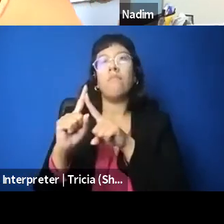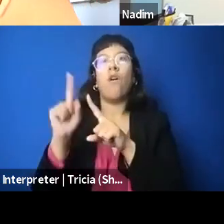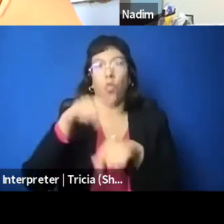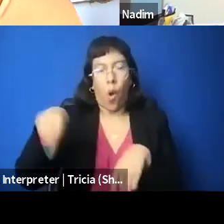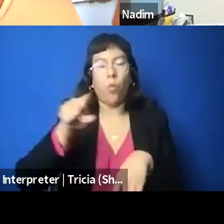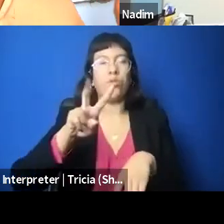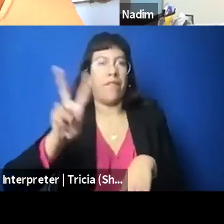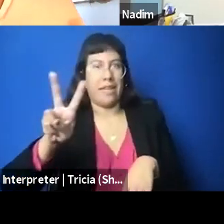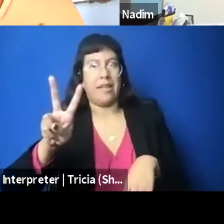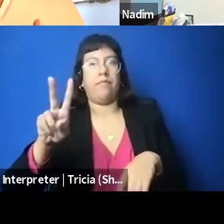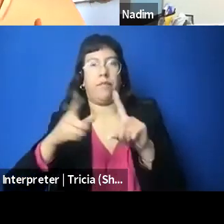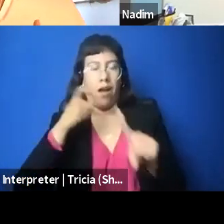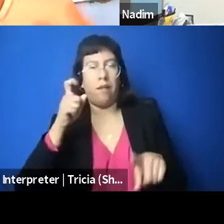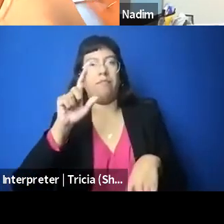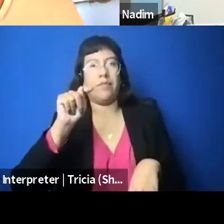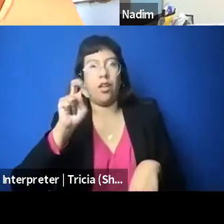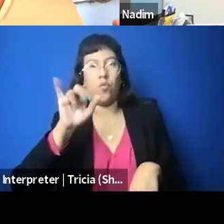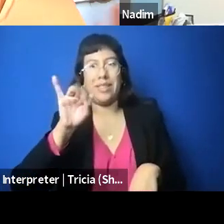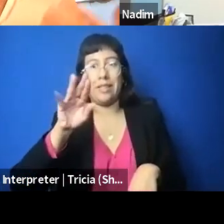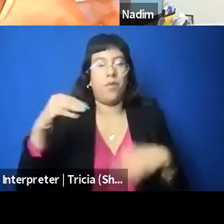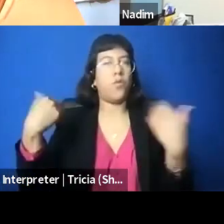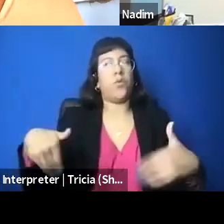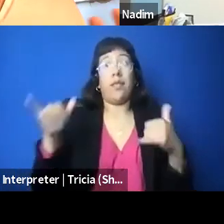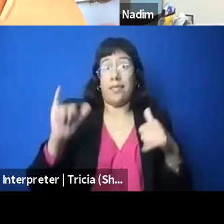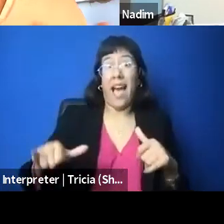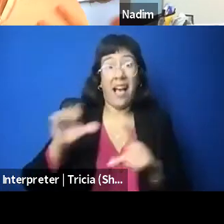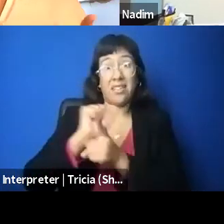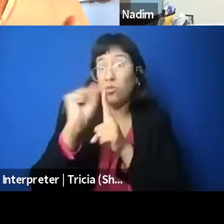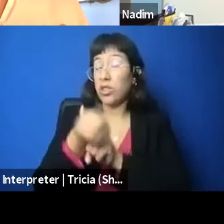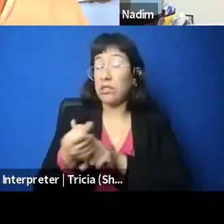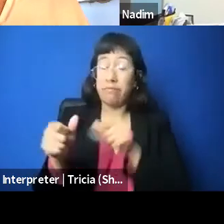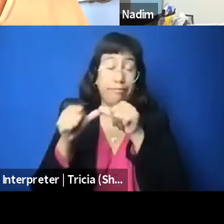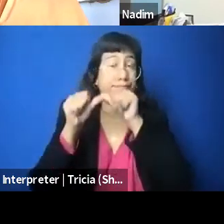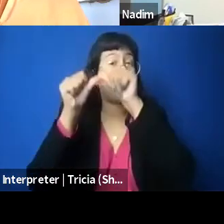and it's still very much ongoing and it's a pretty big multi-million, billion dollar industry, probably.